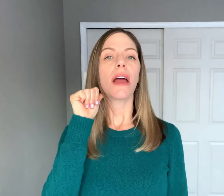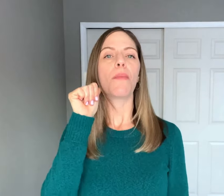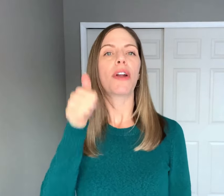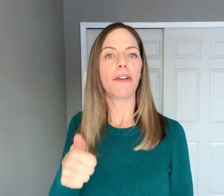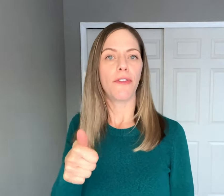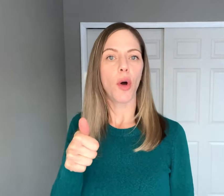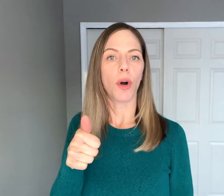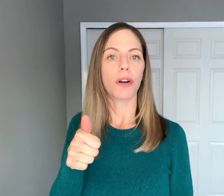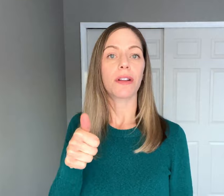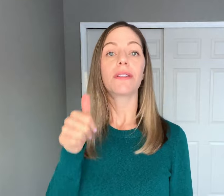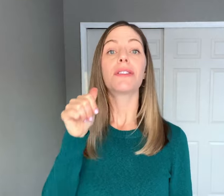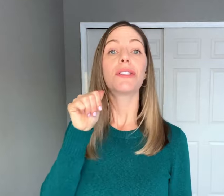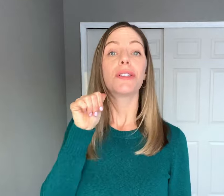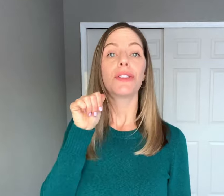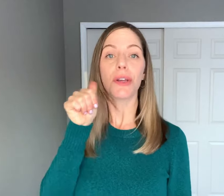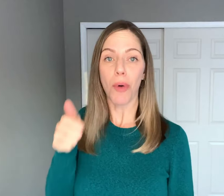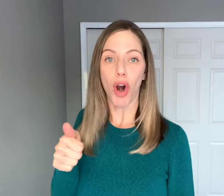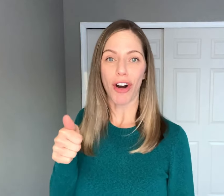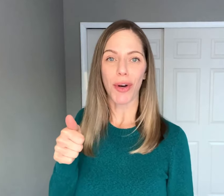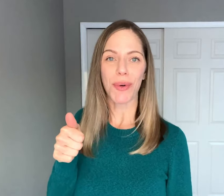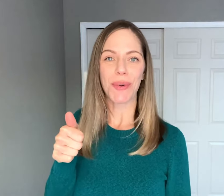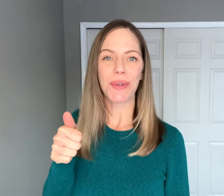and bring it forward. "Tomorrow"